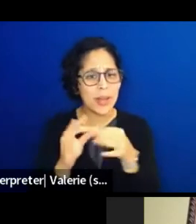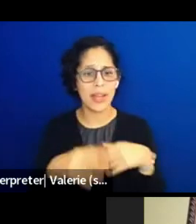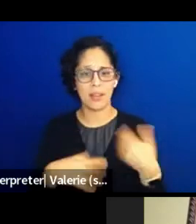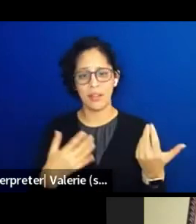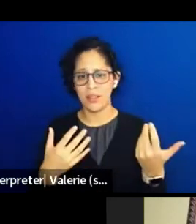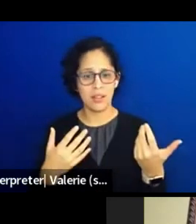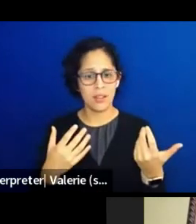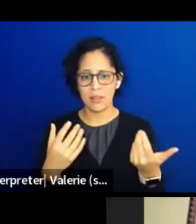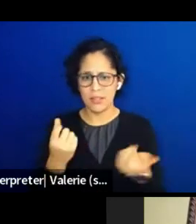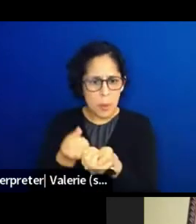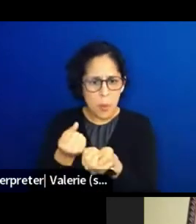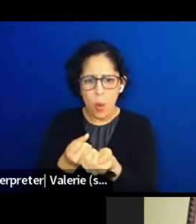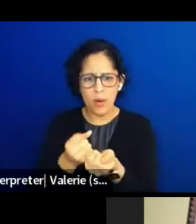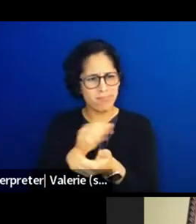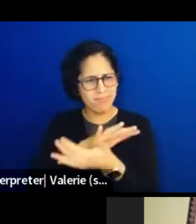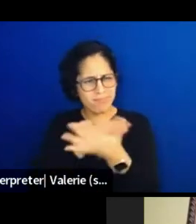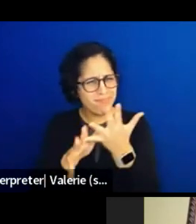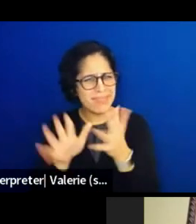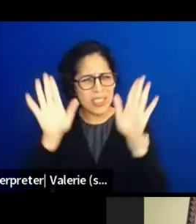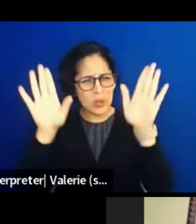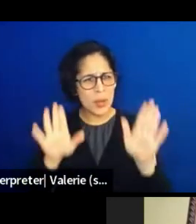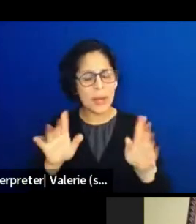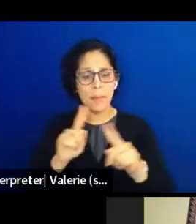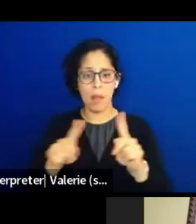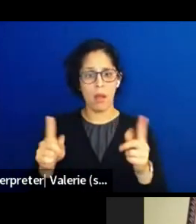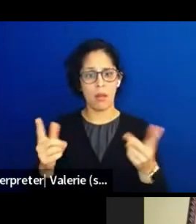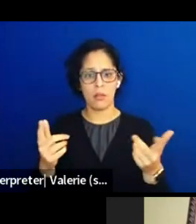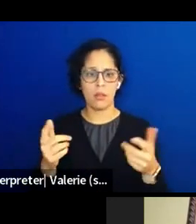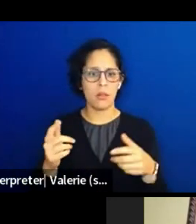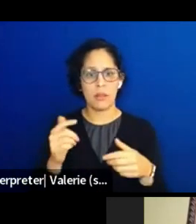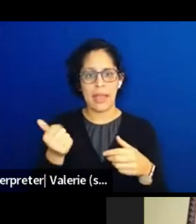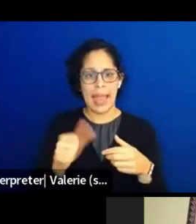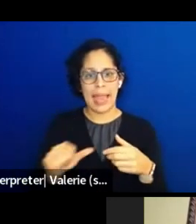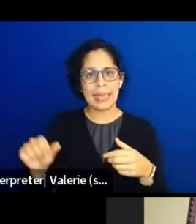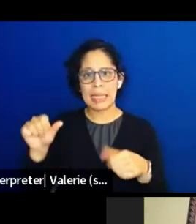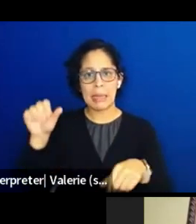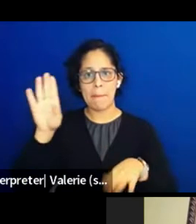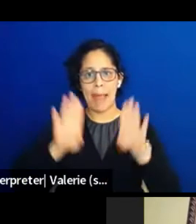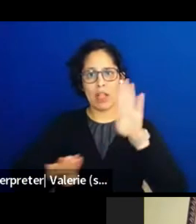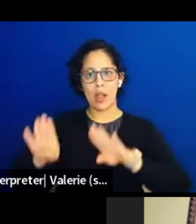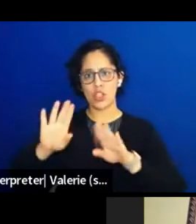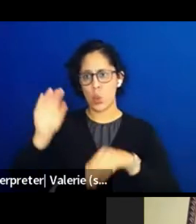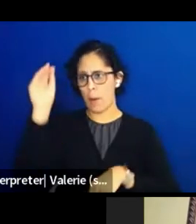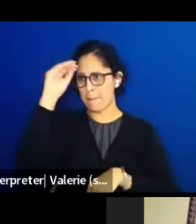like rescinding a biological opinion that protects one species of bird,